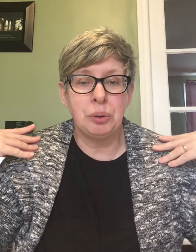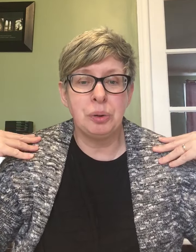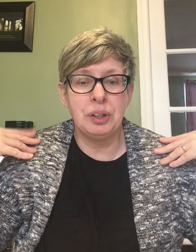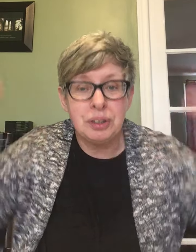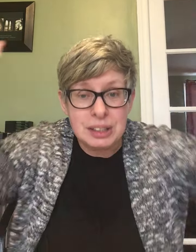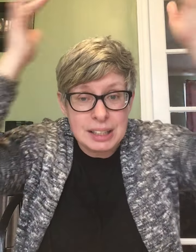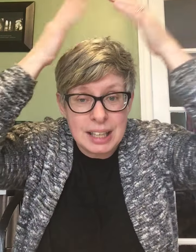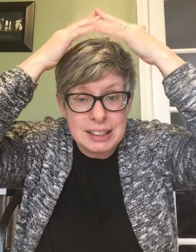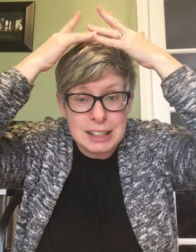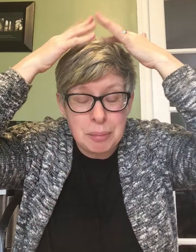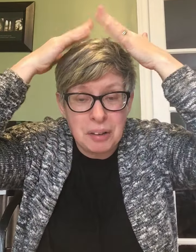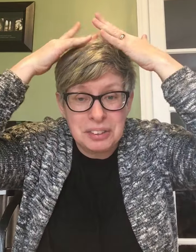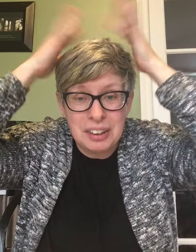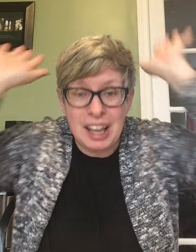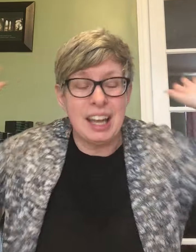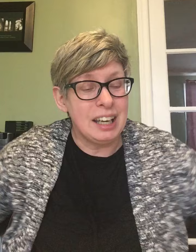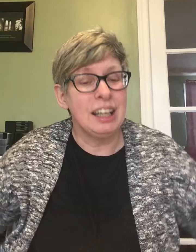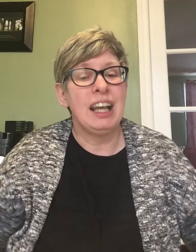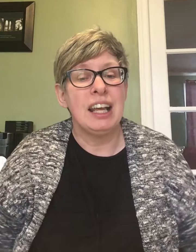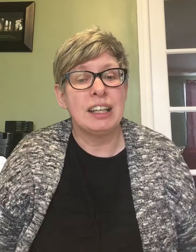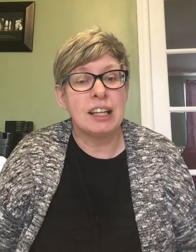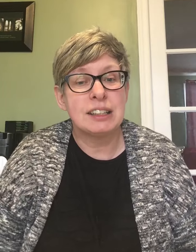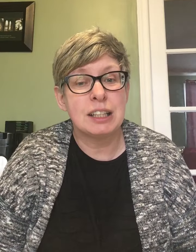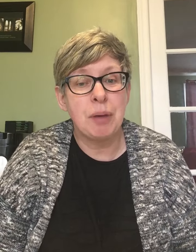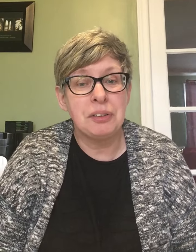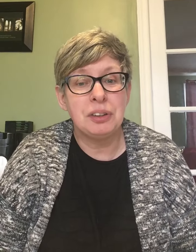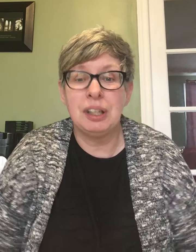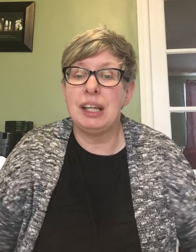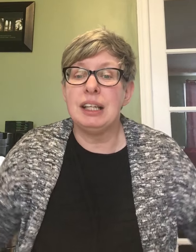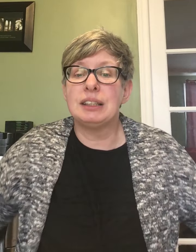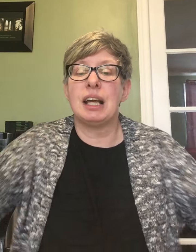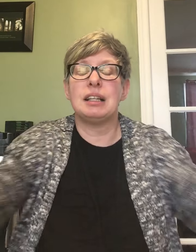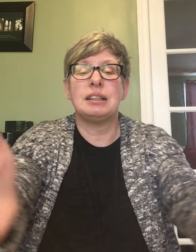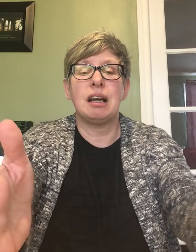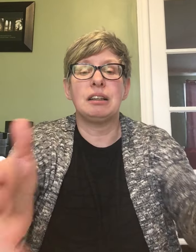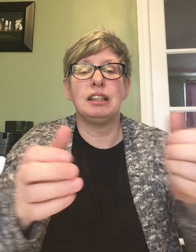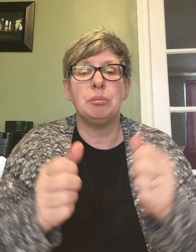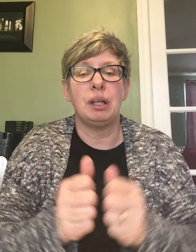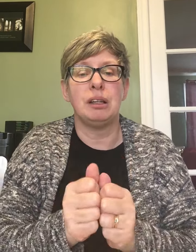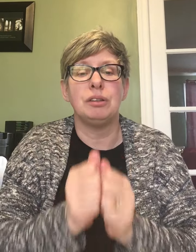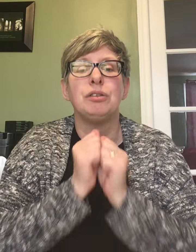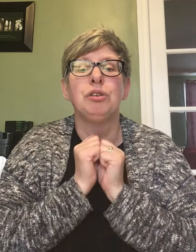Shoulders and dance them on your head dance them on your knees and tuck them into bed